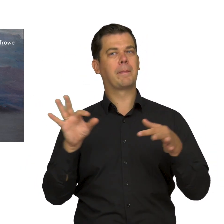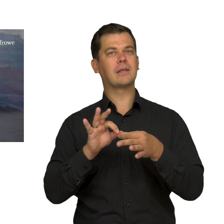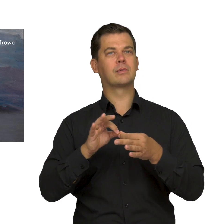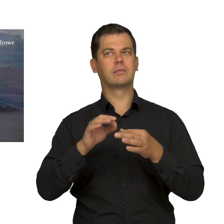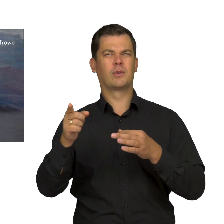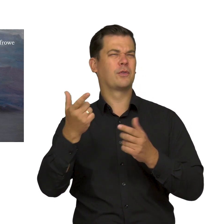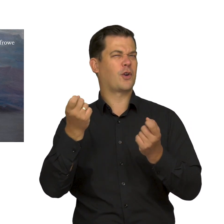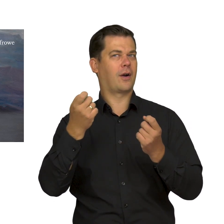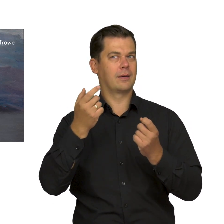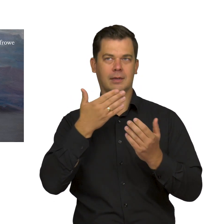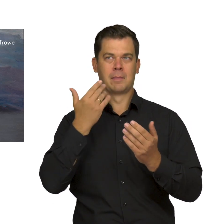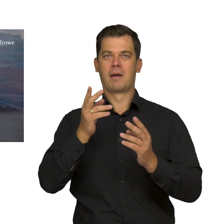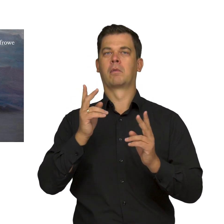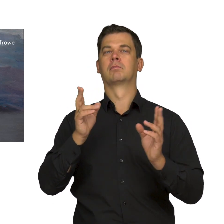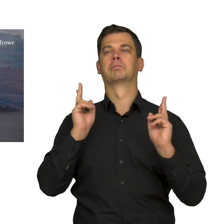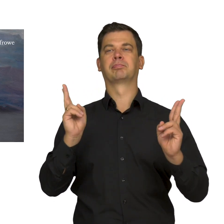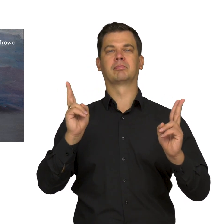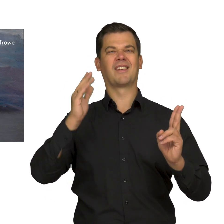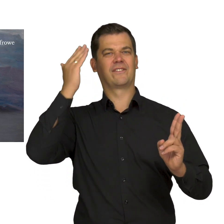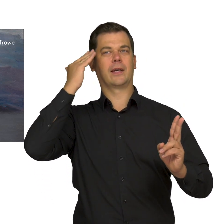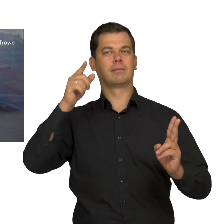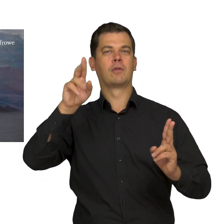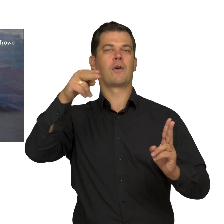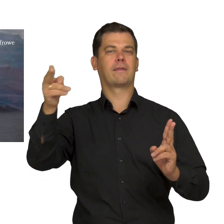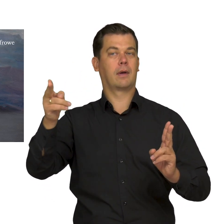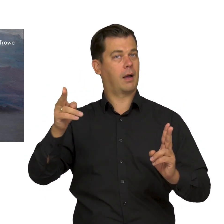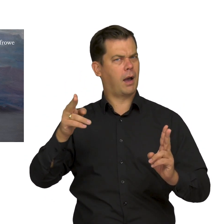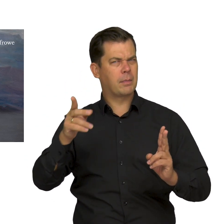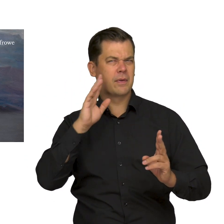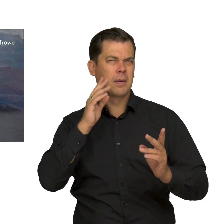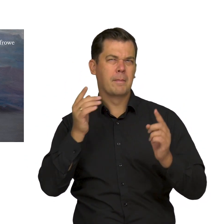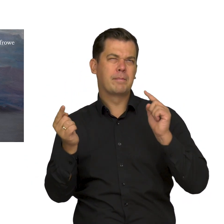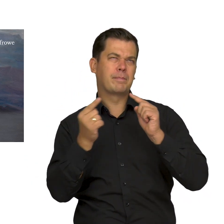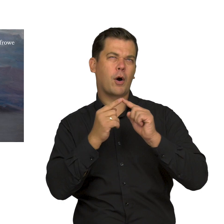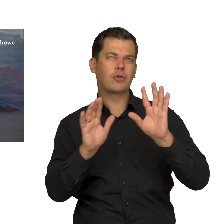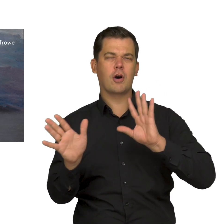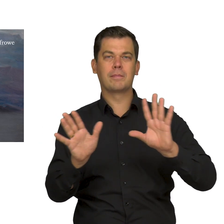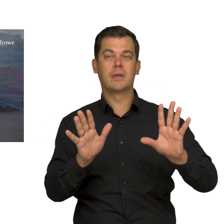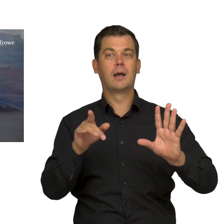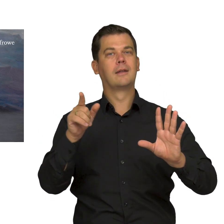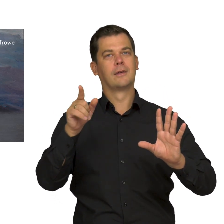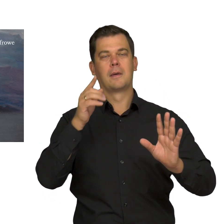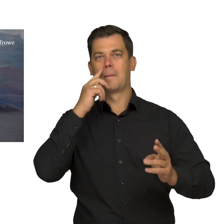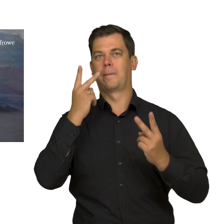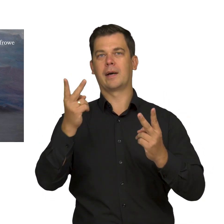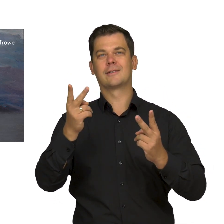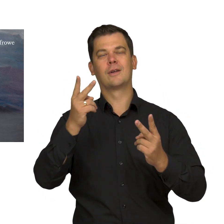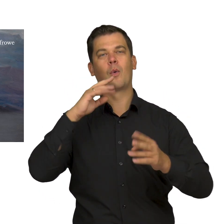Polish painters, whose art does not necessarily feature obvious Scandinavian motifs, have a lot in common with this universal way of thinking that comes through in Nordic art.